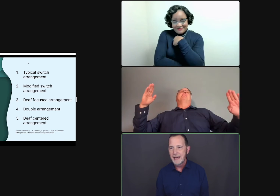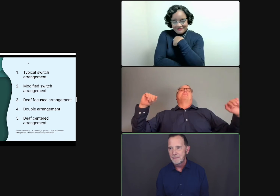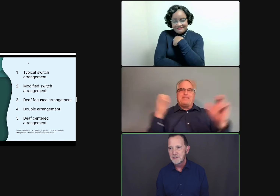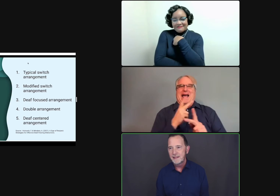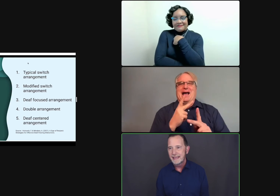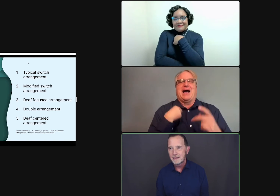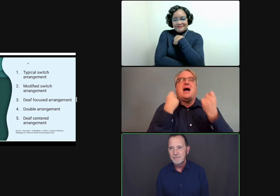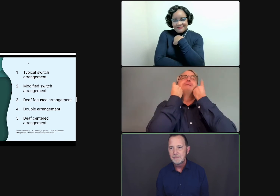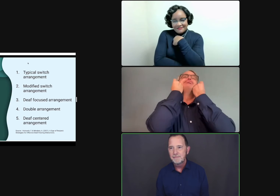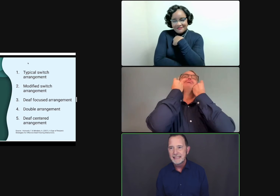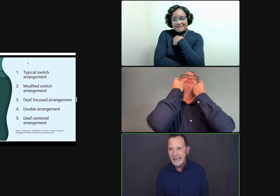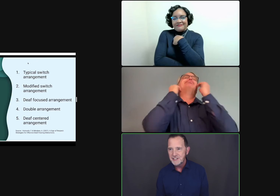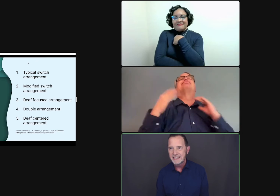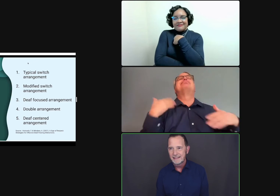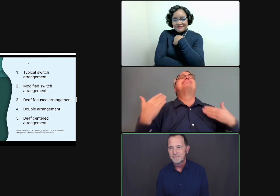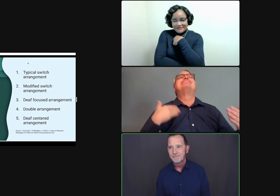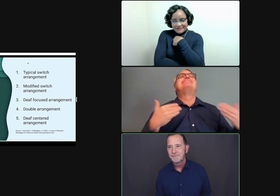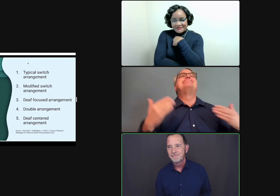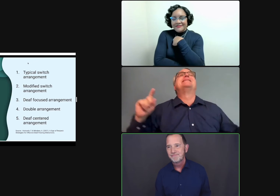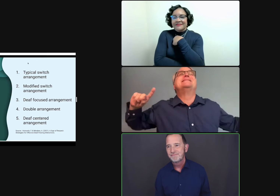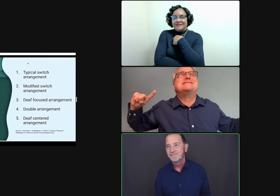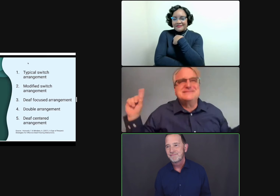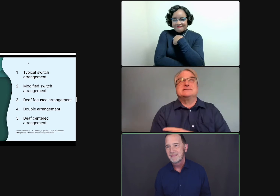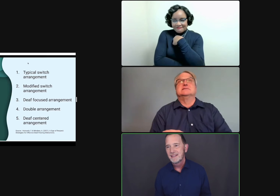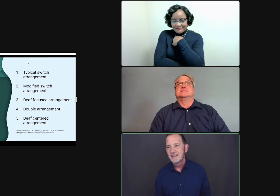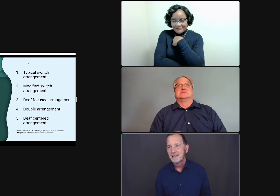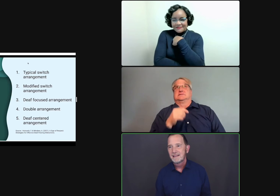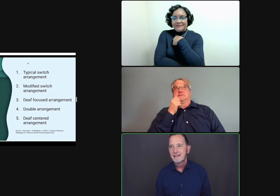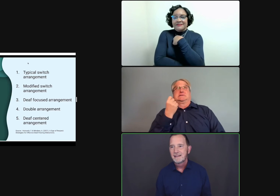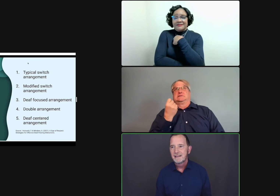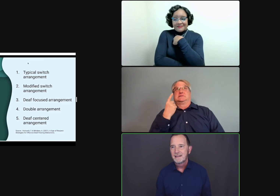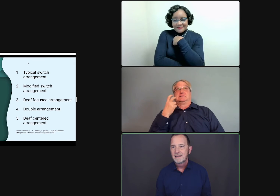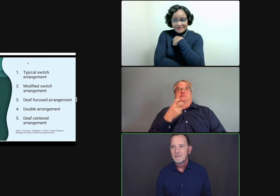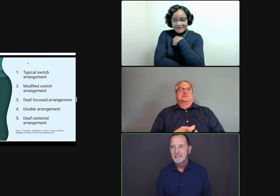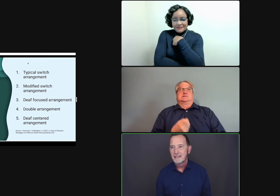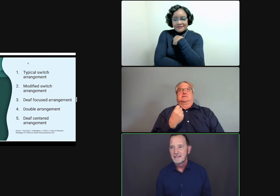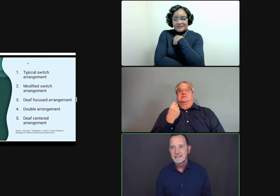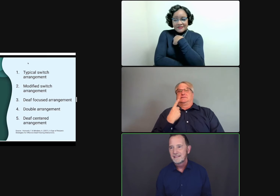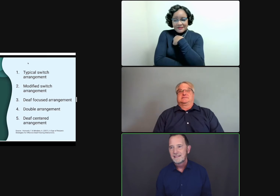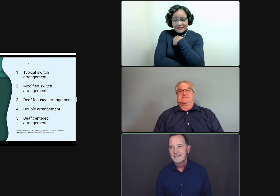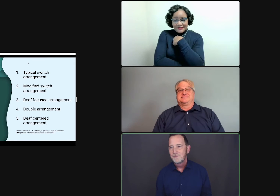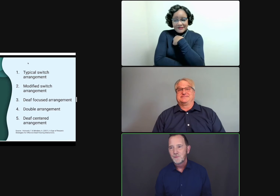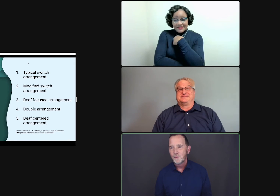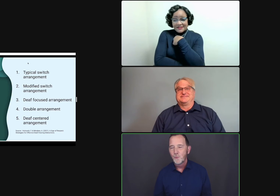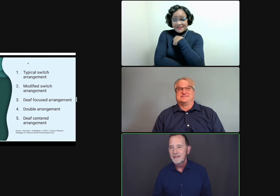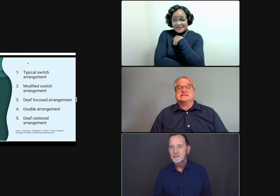to happen so that they can be engaged again because when